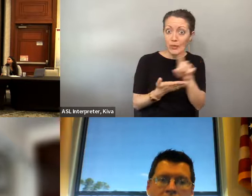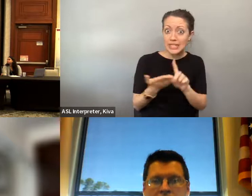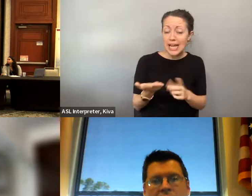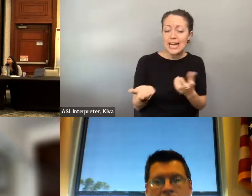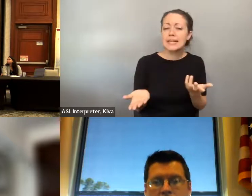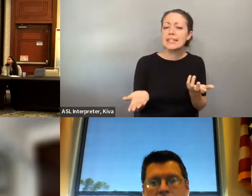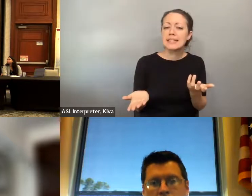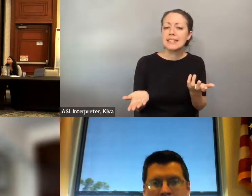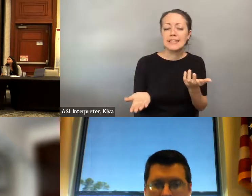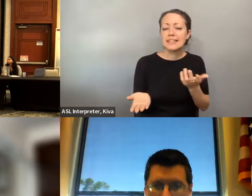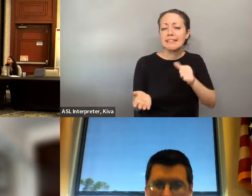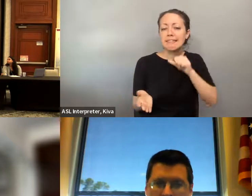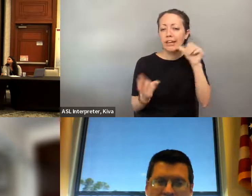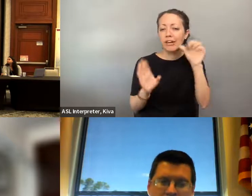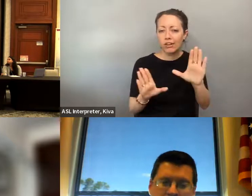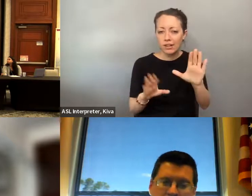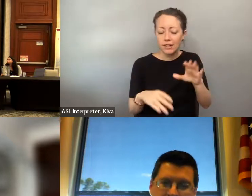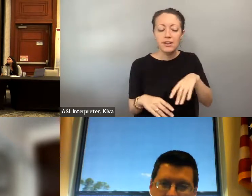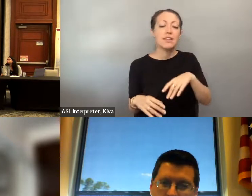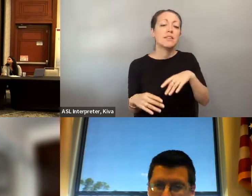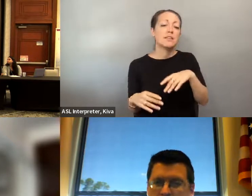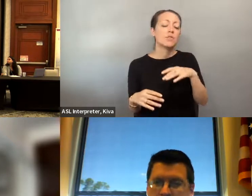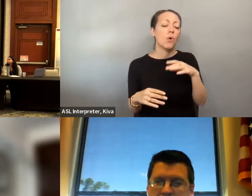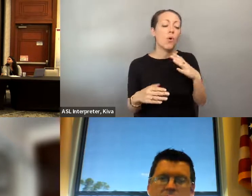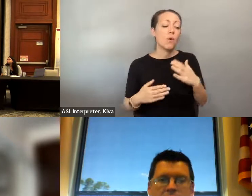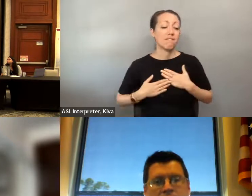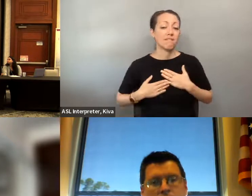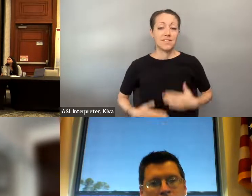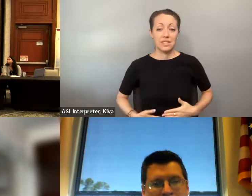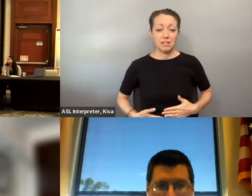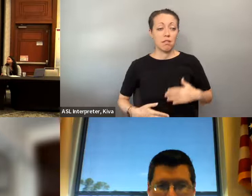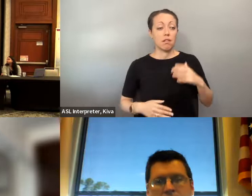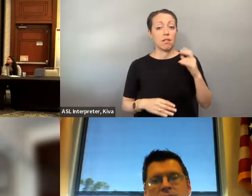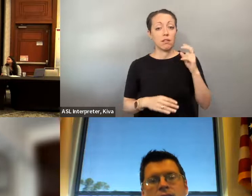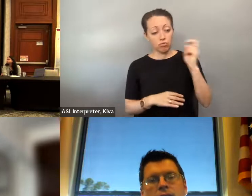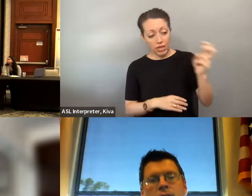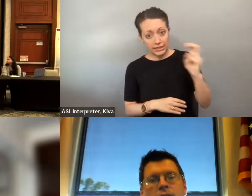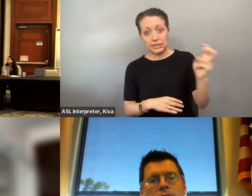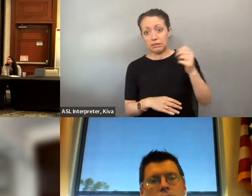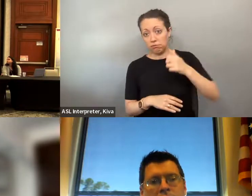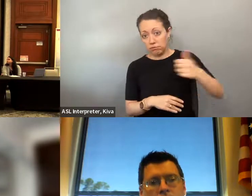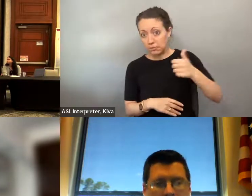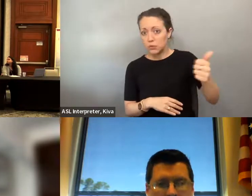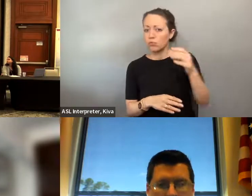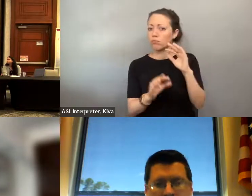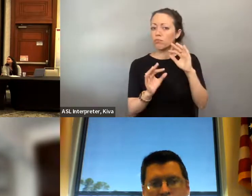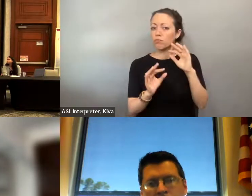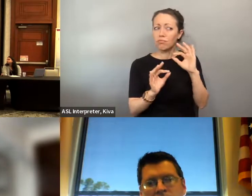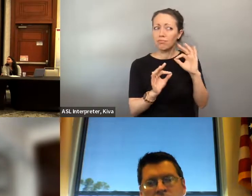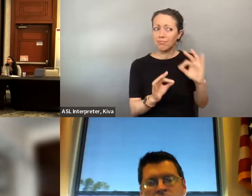t have representation of the people impacted by these That would be important. Would be, you know, we have these. We have these para transit services, but of course it it doesn't really It's not as effective if we don't have representation of the people impacted by these services, being able to weigh in on the design of them so on the services being able to weigh in on the design of them. So